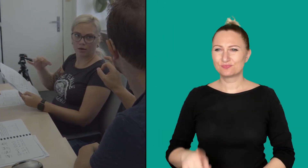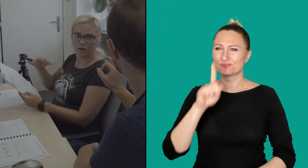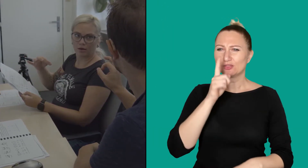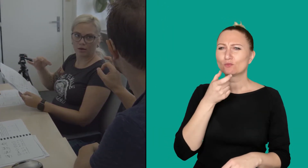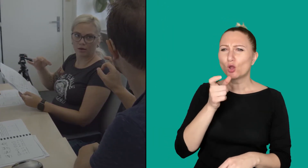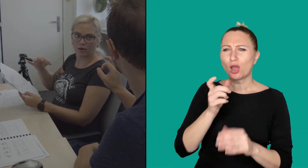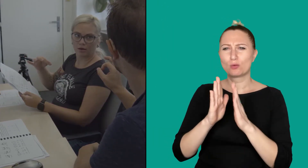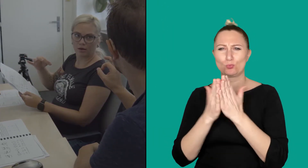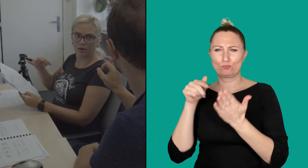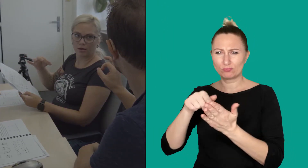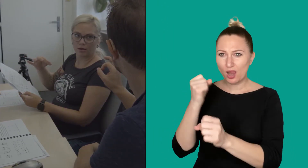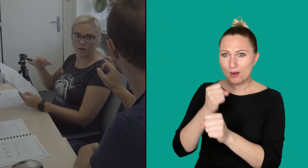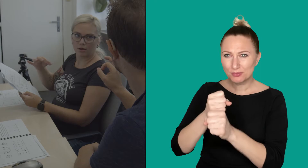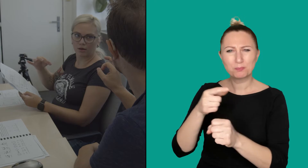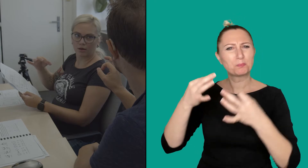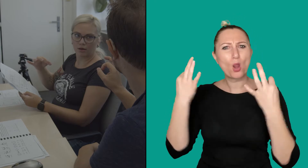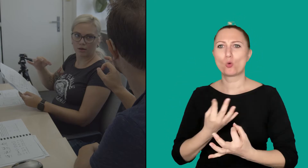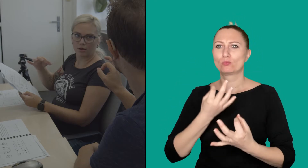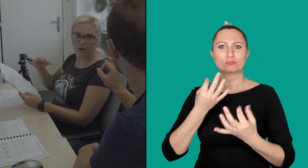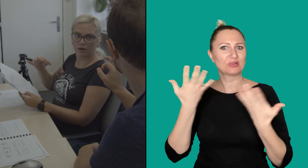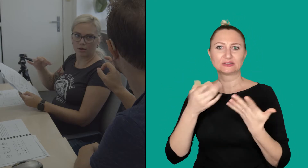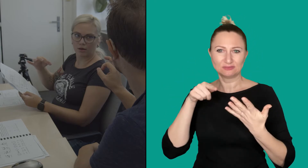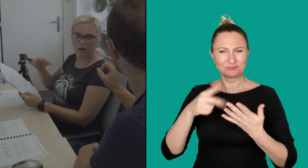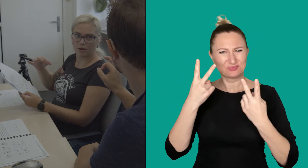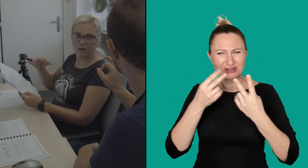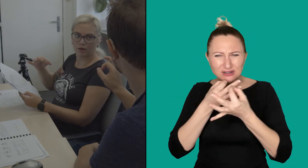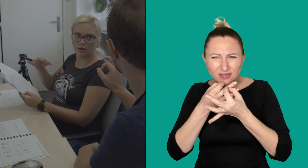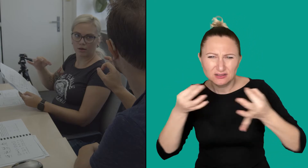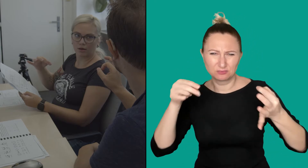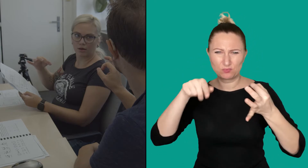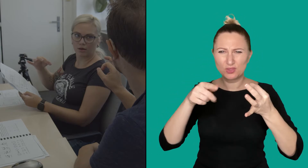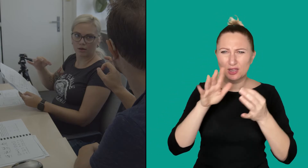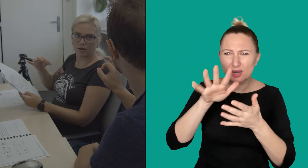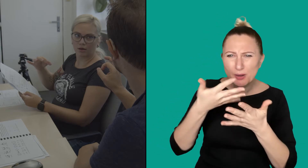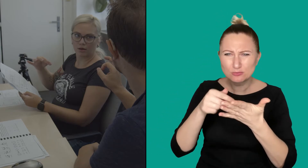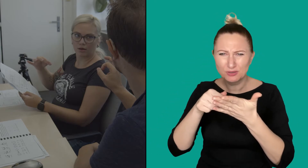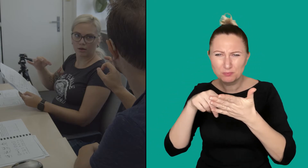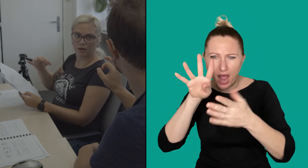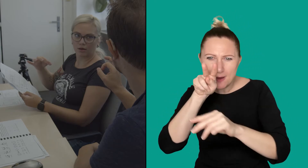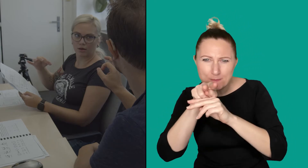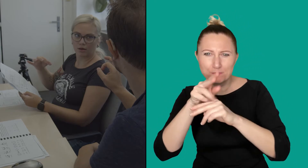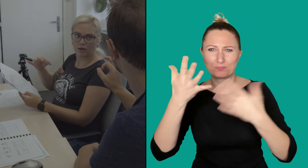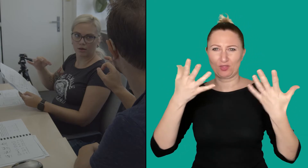When working on the dictionary, it is necessary to follow the details of the signs carefully.